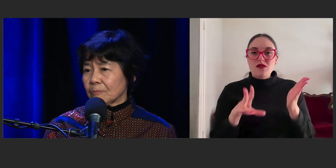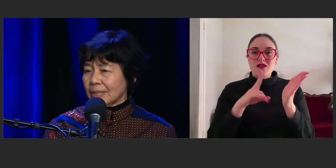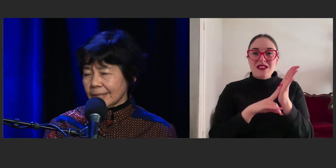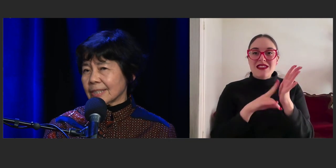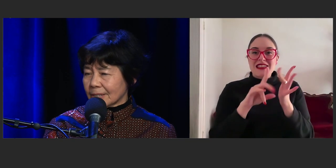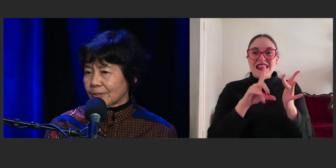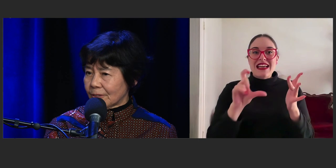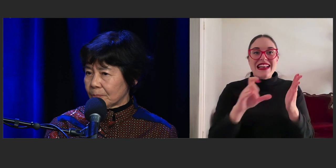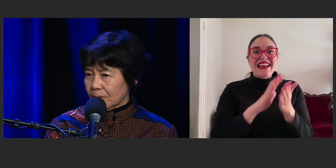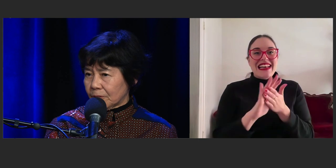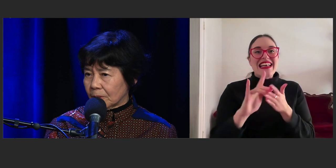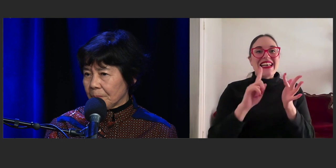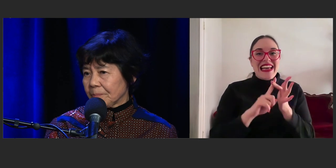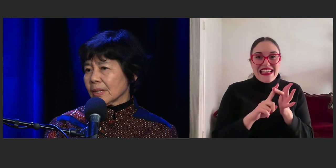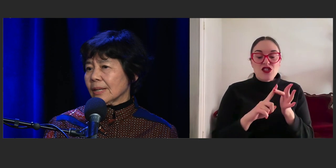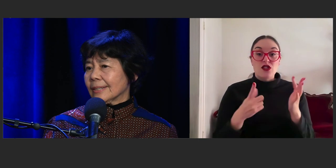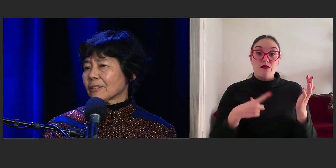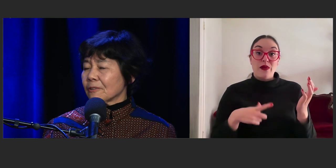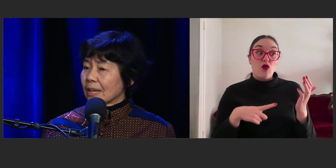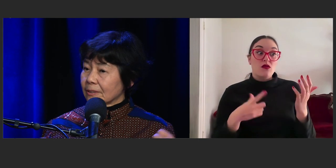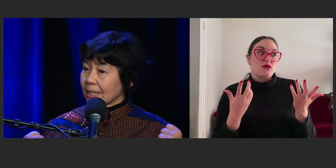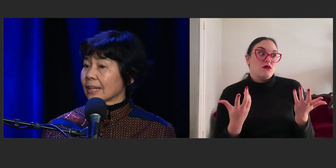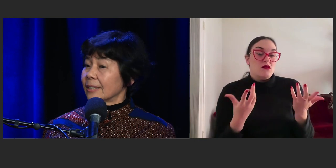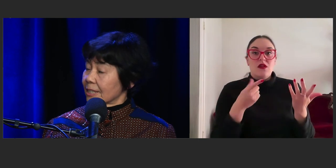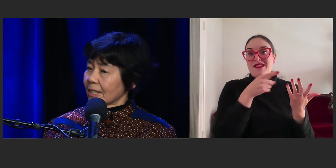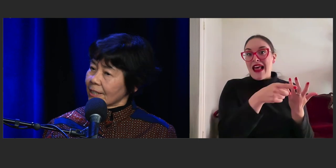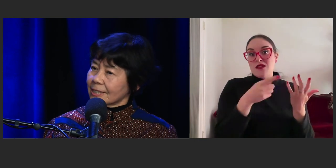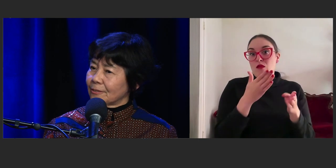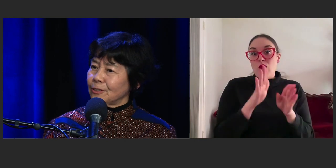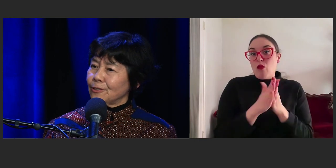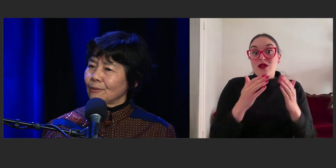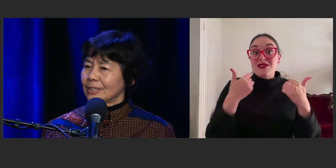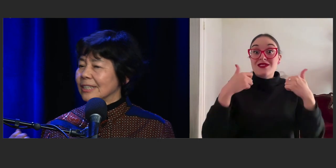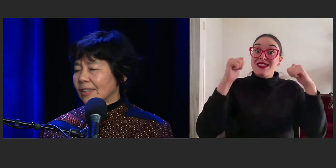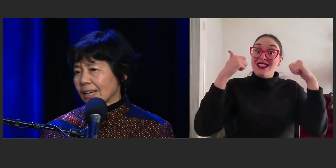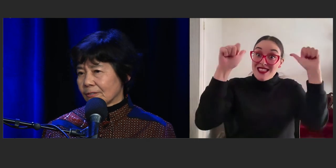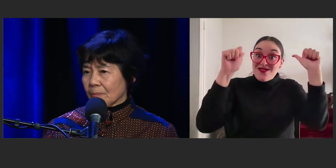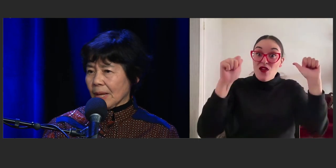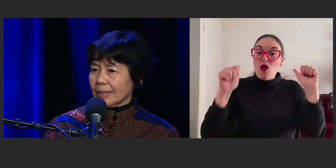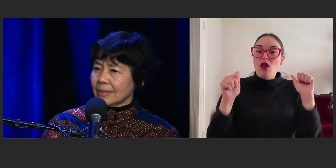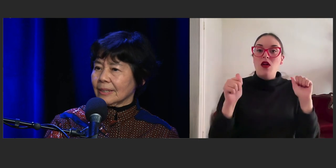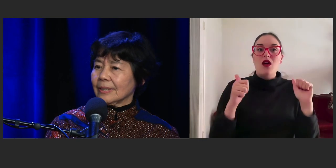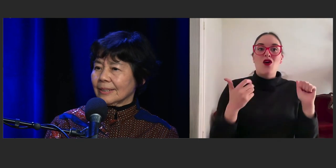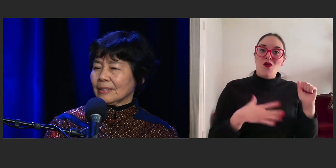and been successful for them before. So, they're taking a chance if you deviate from that.